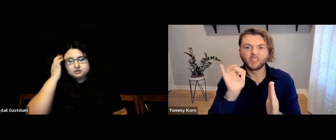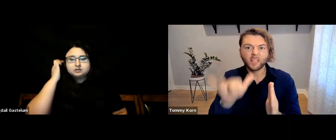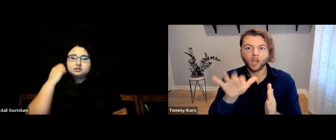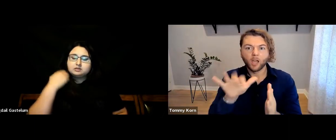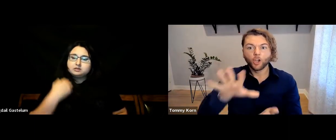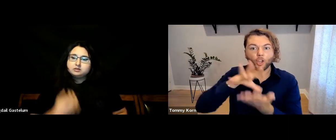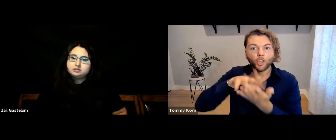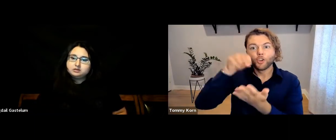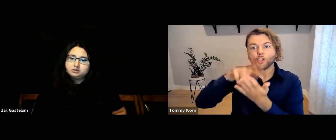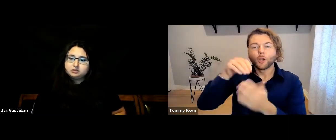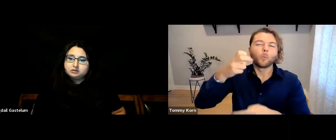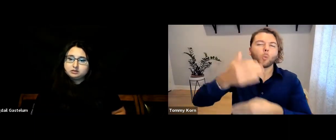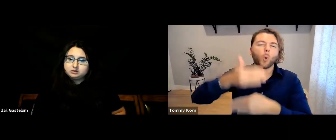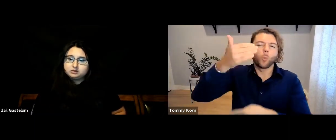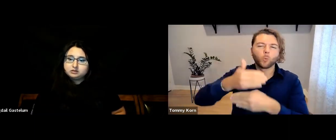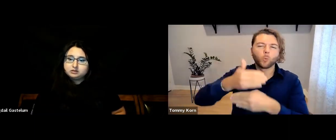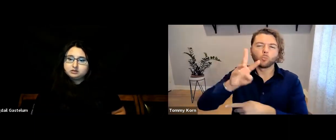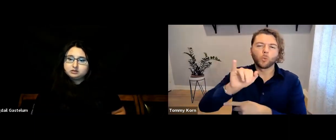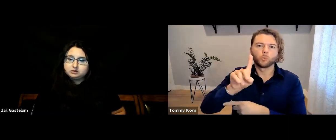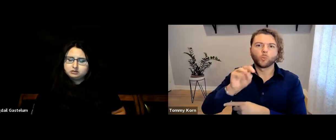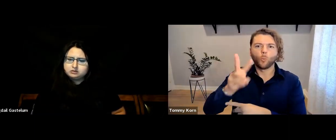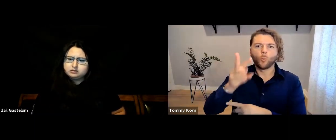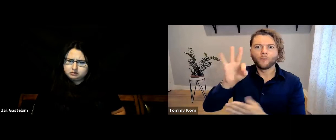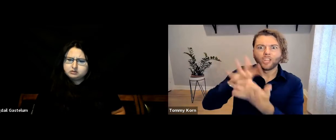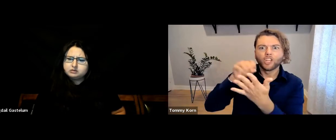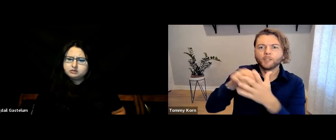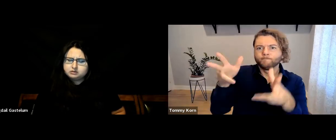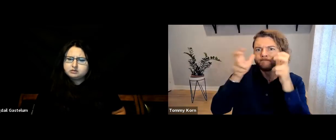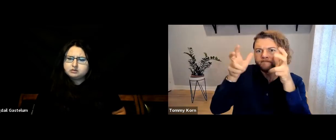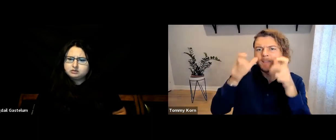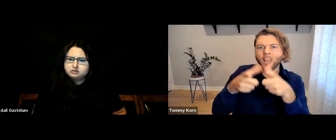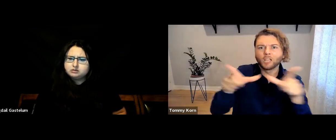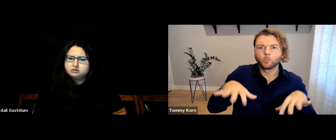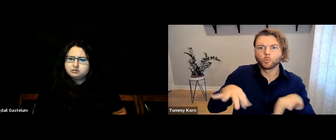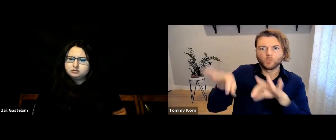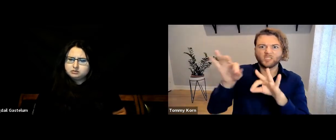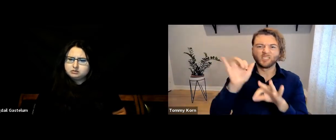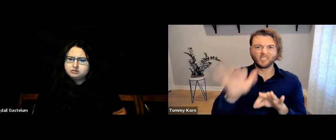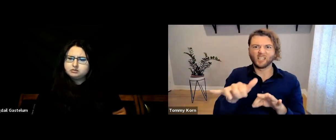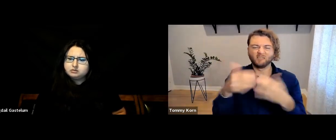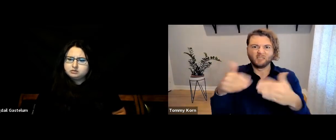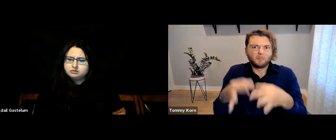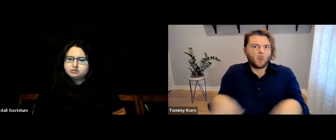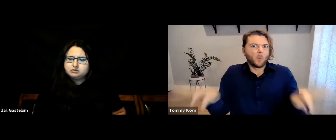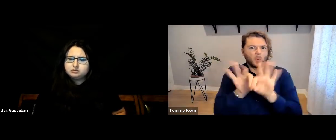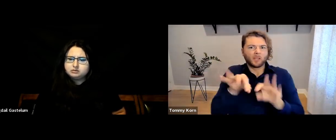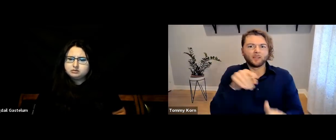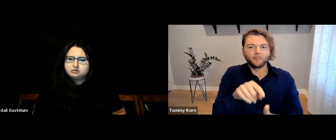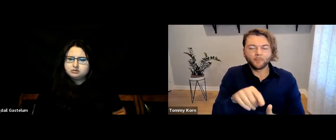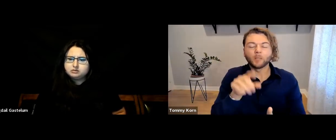It’s the learning window for acquiring language, so it’s incredibly important.